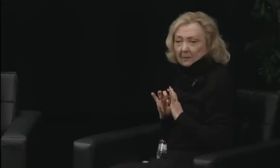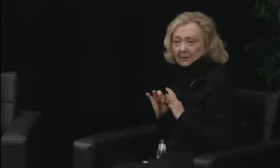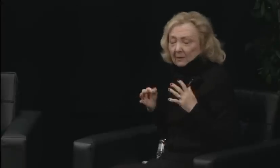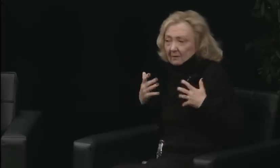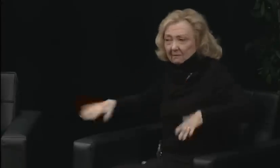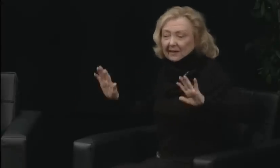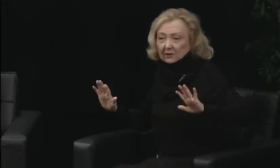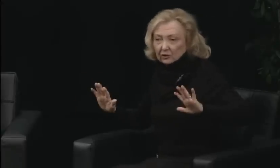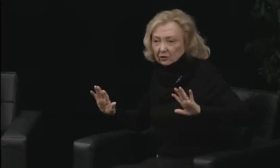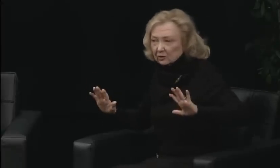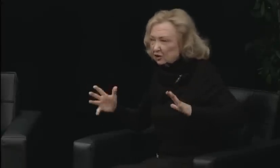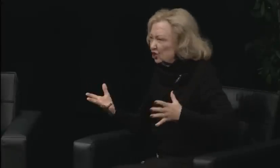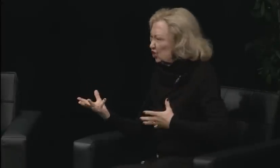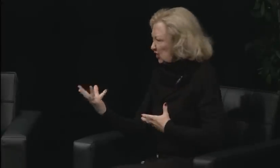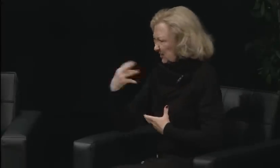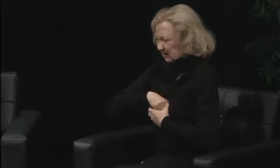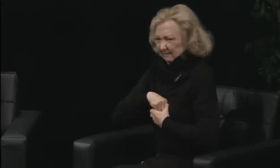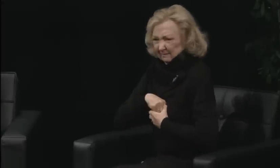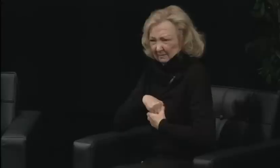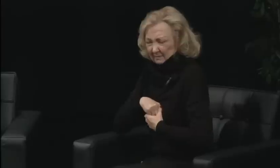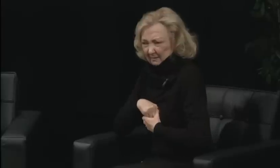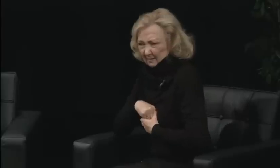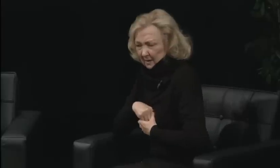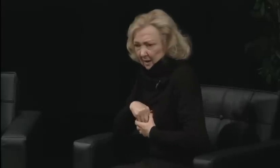There were ups and downs throughout the entire week.